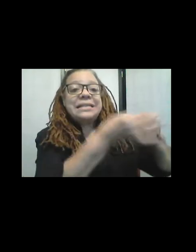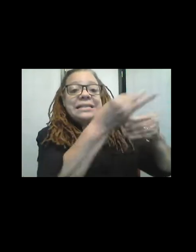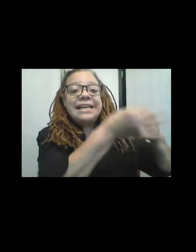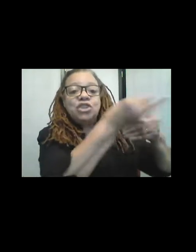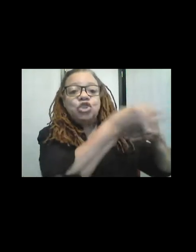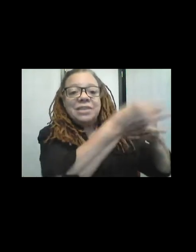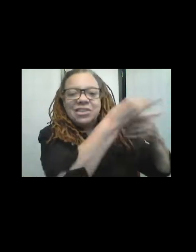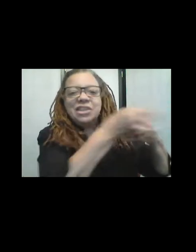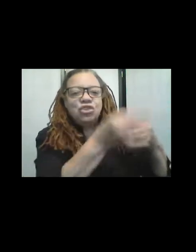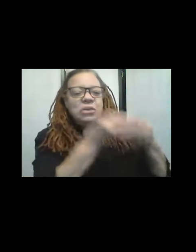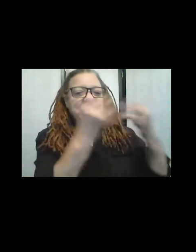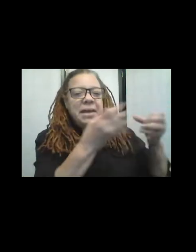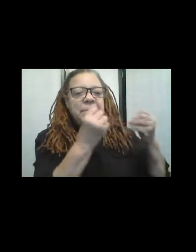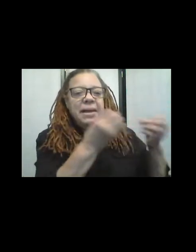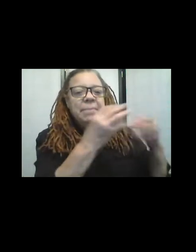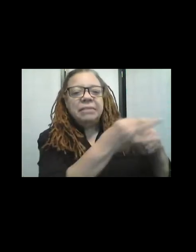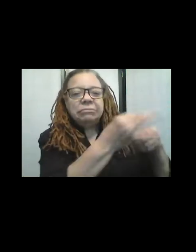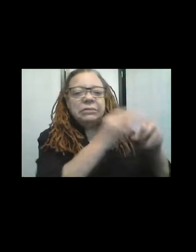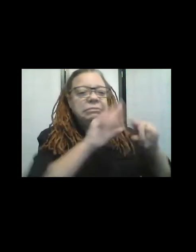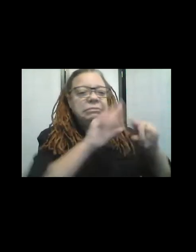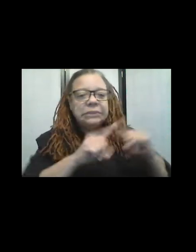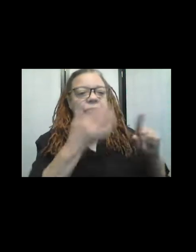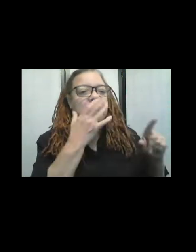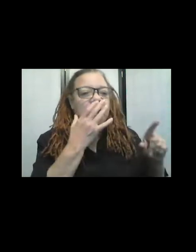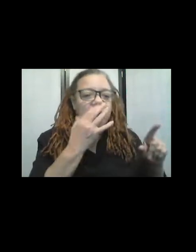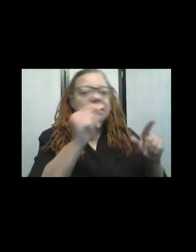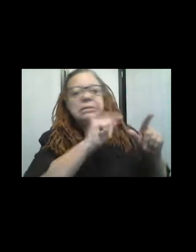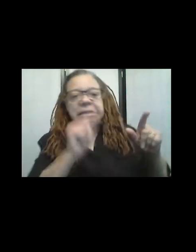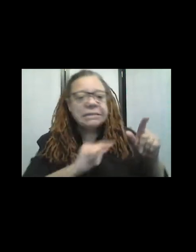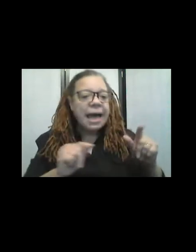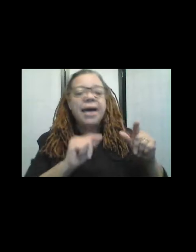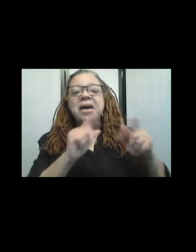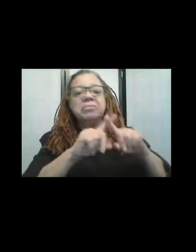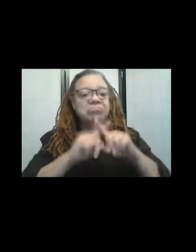lots and lots of thread, different colors, zigzagging it so that they attached.